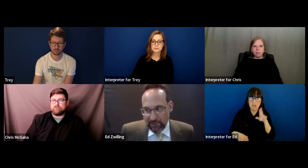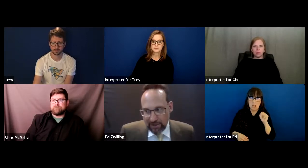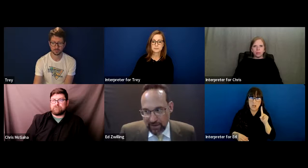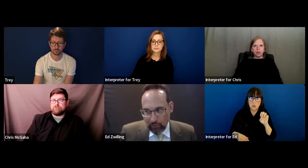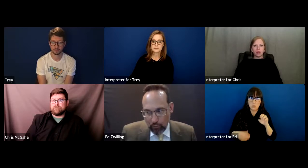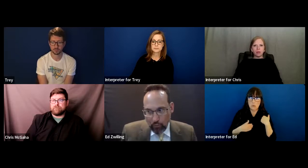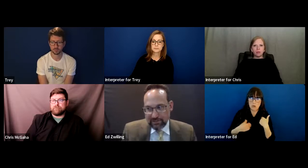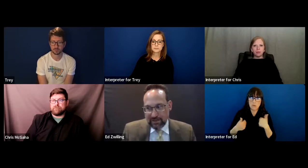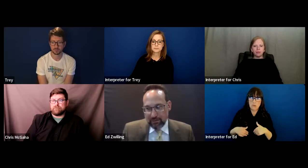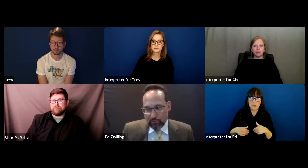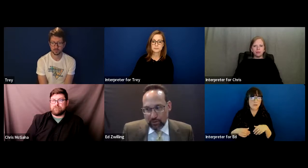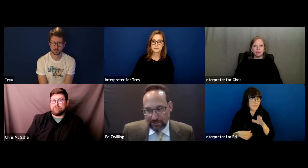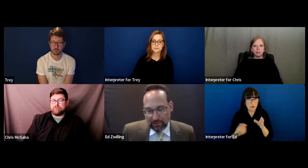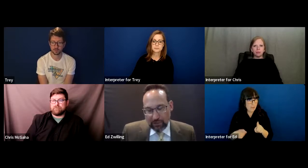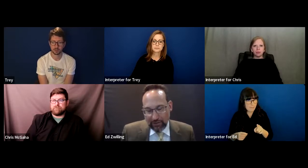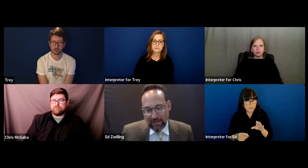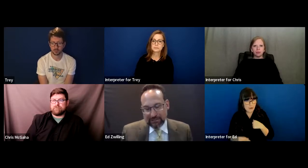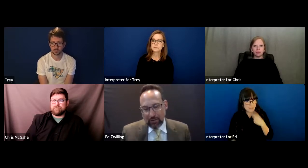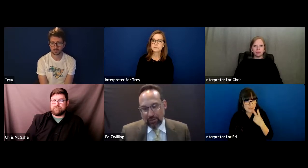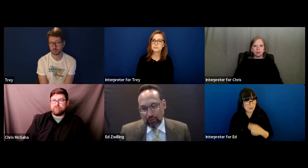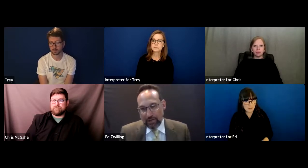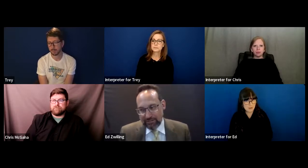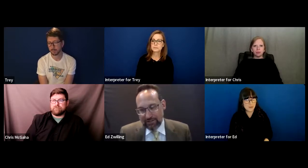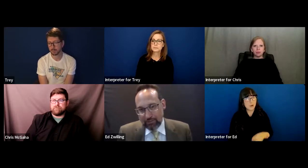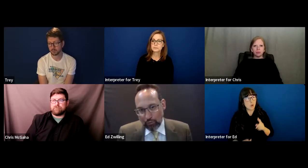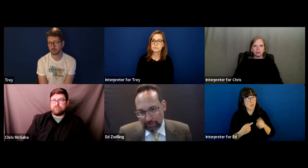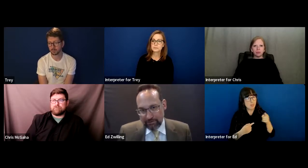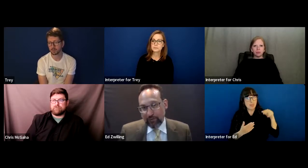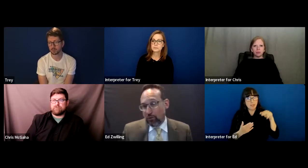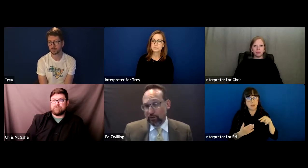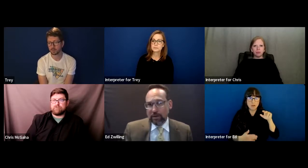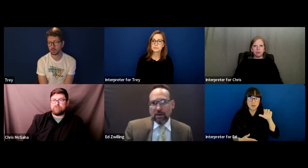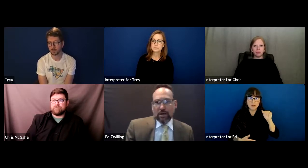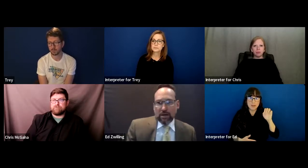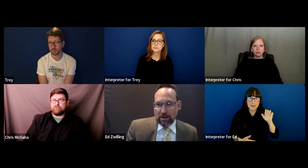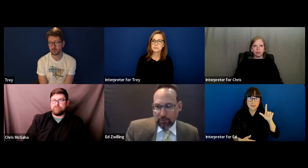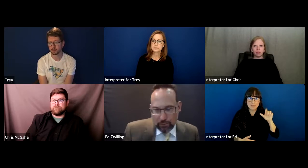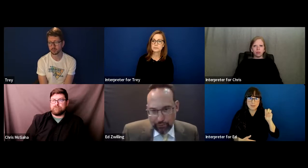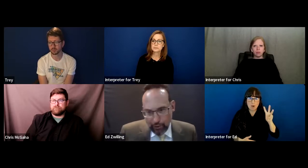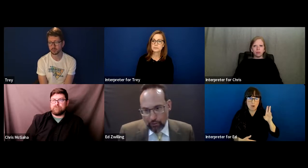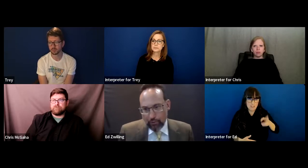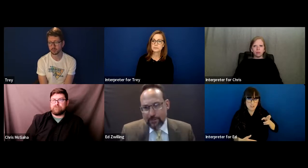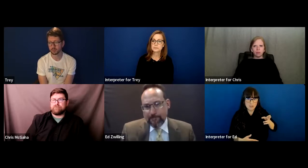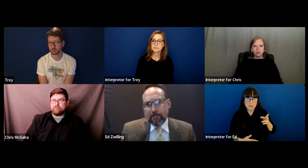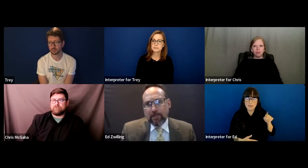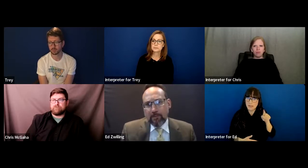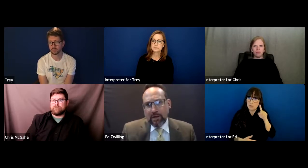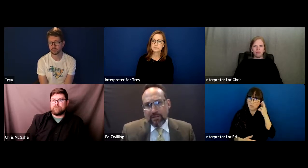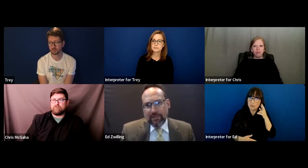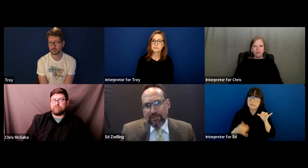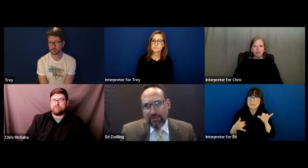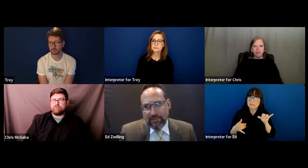I think once they look at the case law that they think that's a really difficult row to